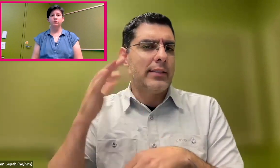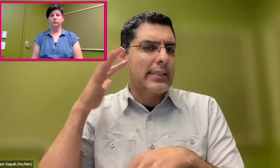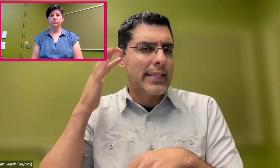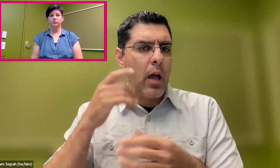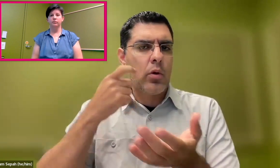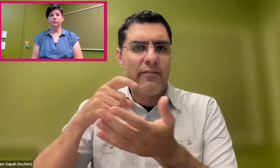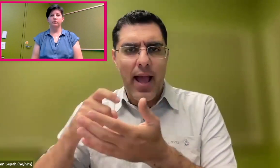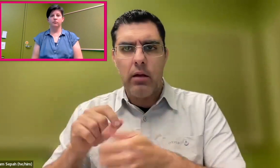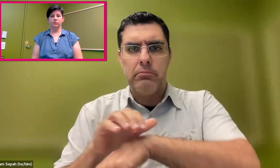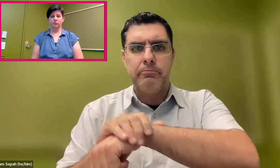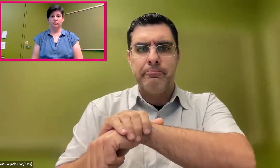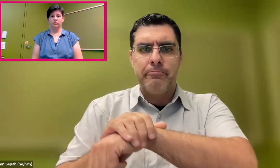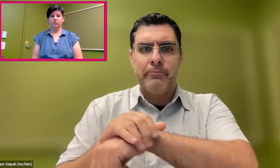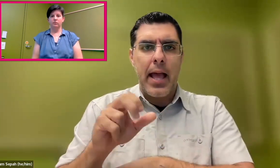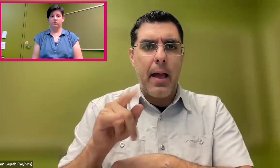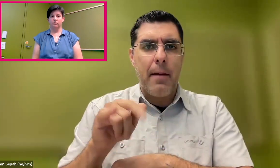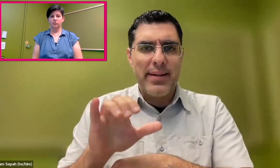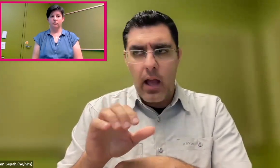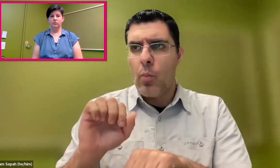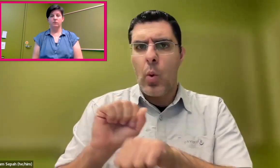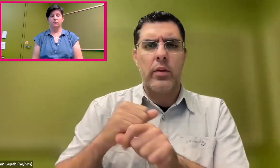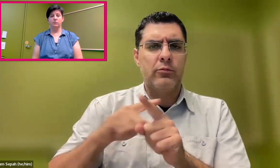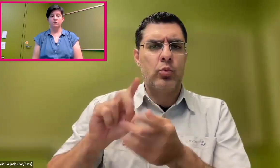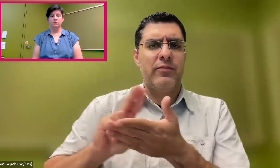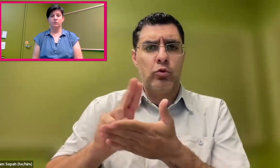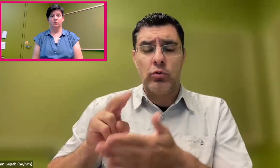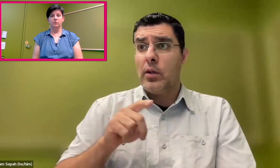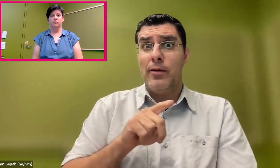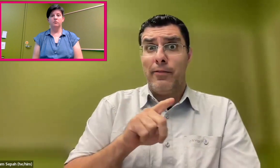and other sciences as well, using haptic devices.